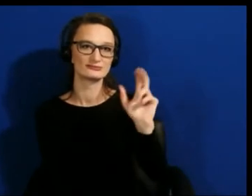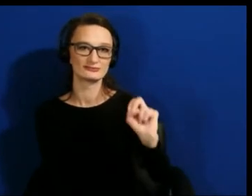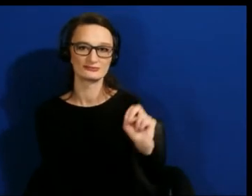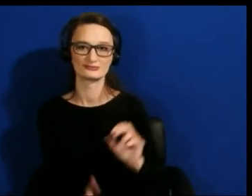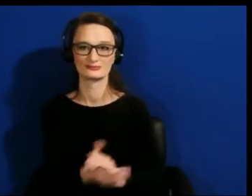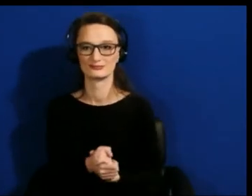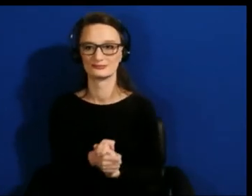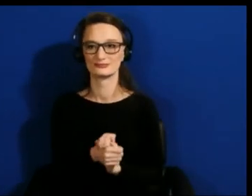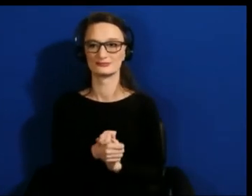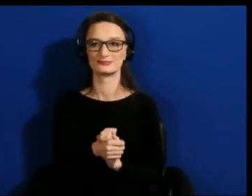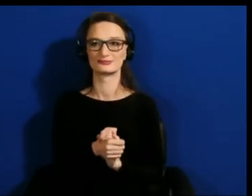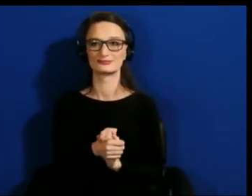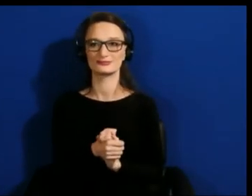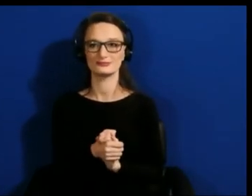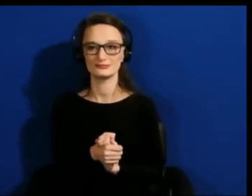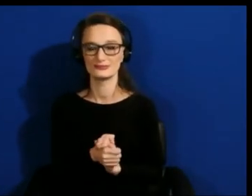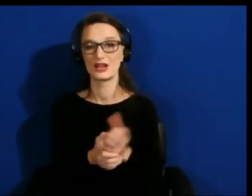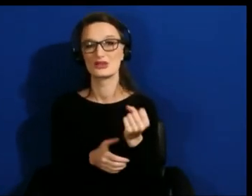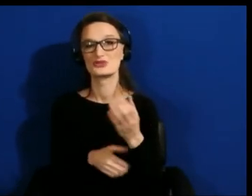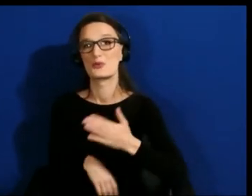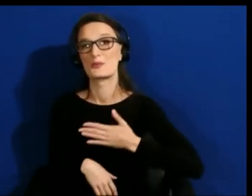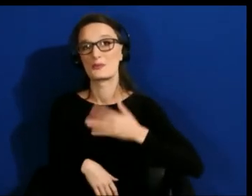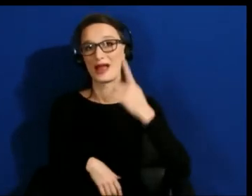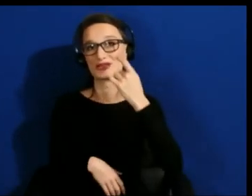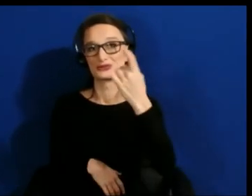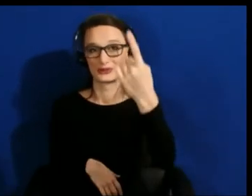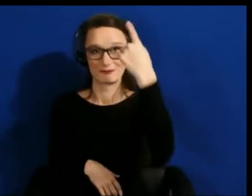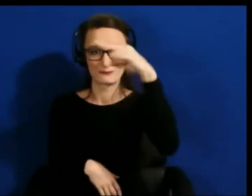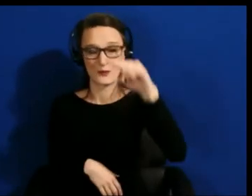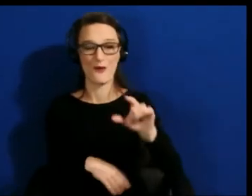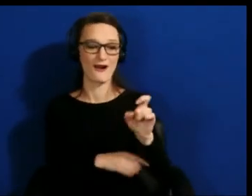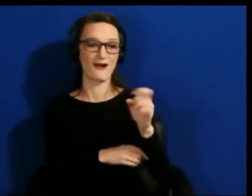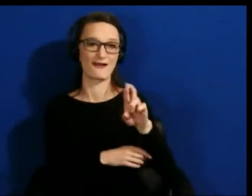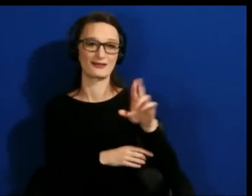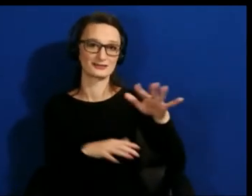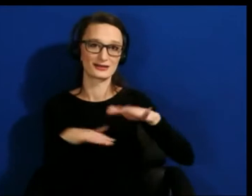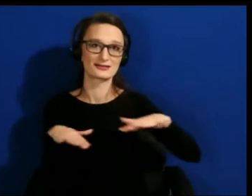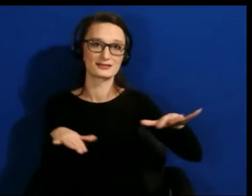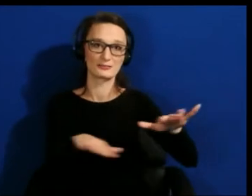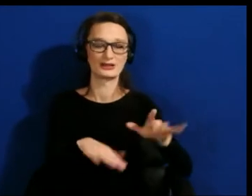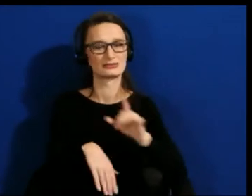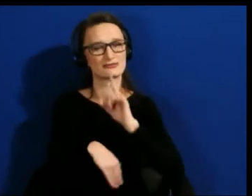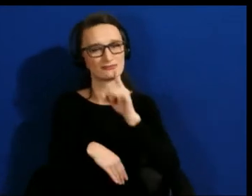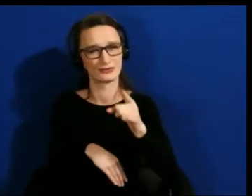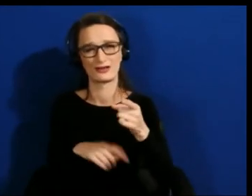So my dream for the XR space is really for people from different cultures, different